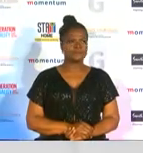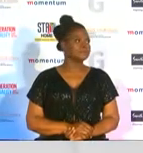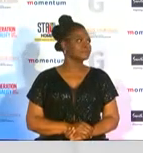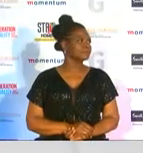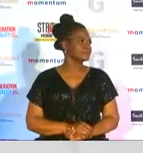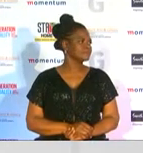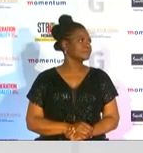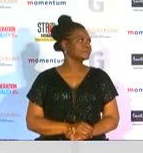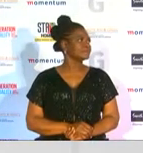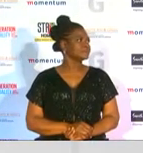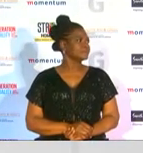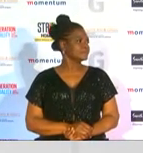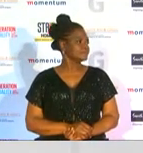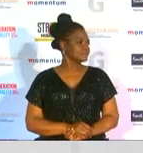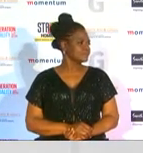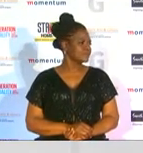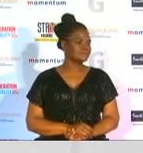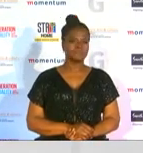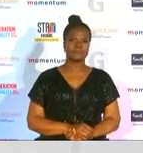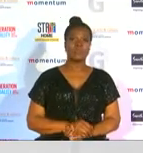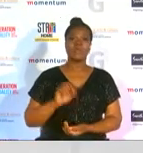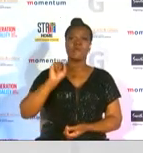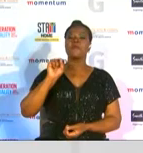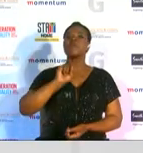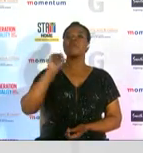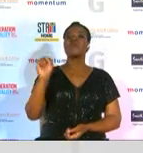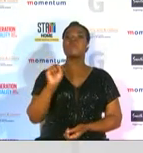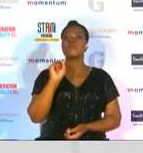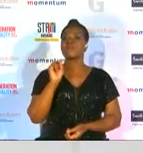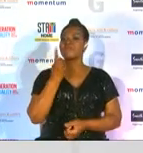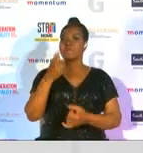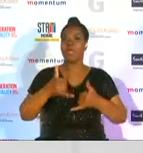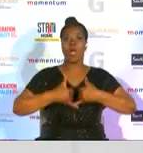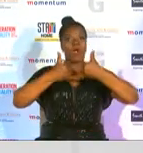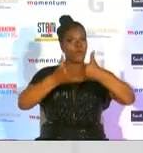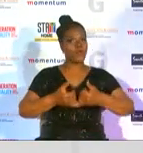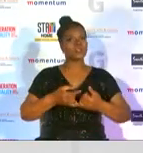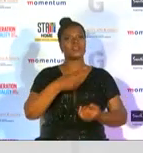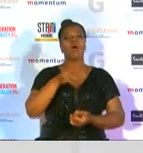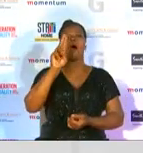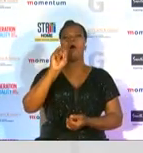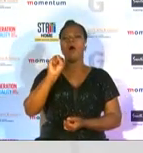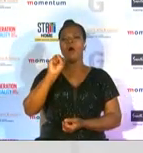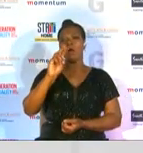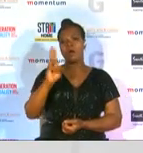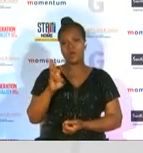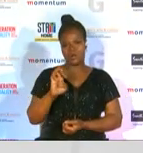and the first ever african women in sport award goes to asha komogisha to present the award